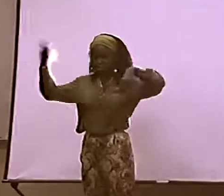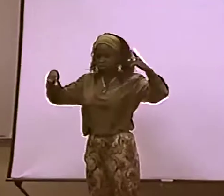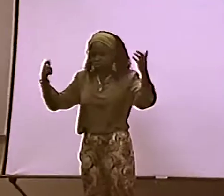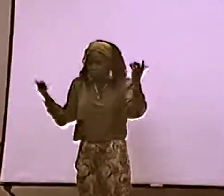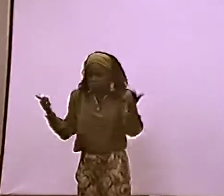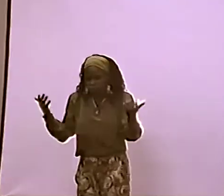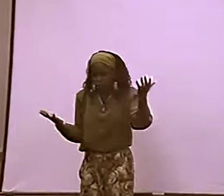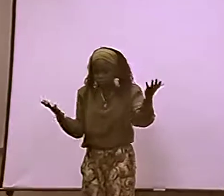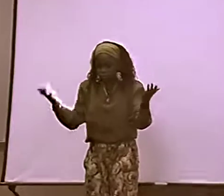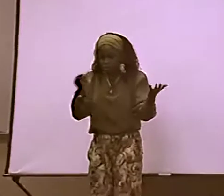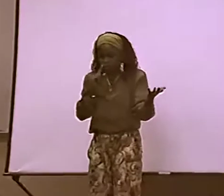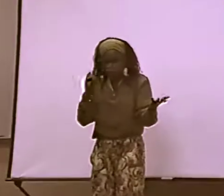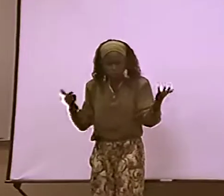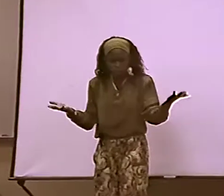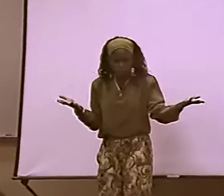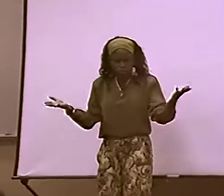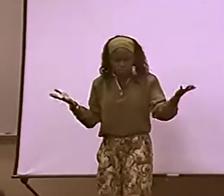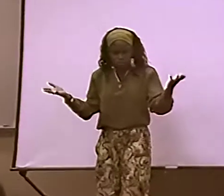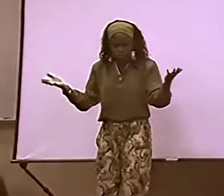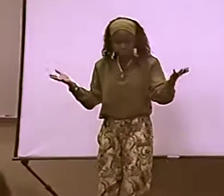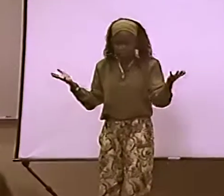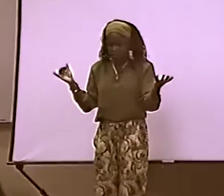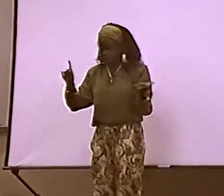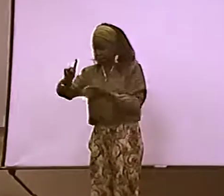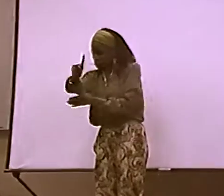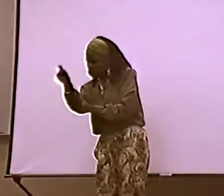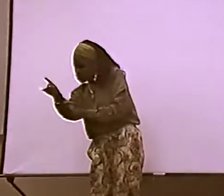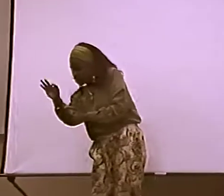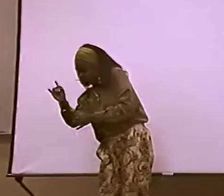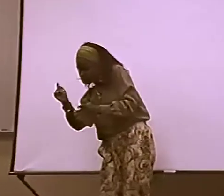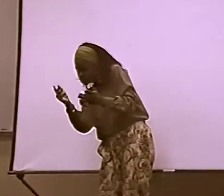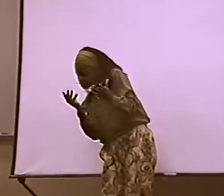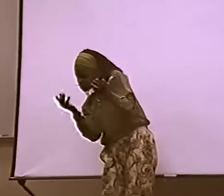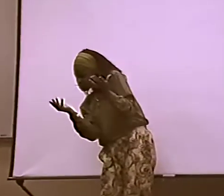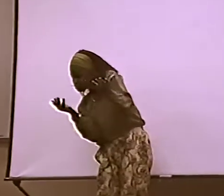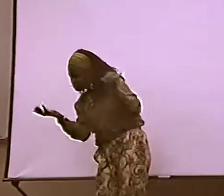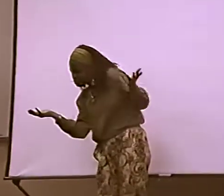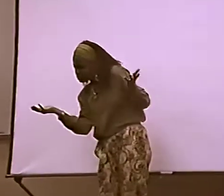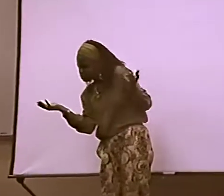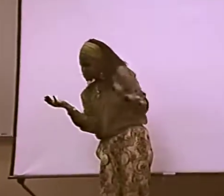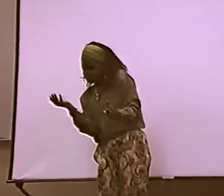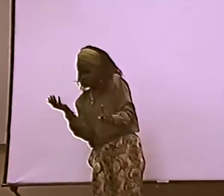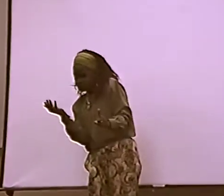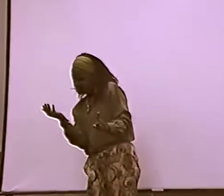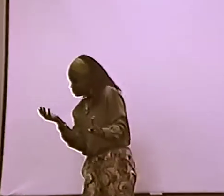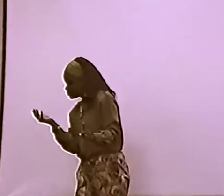OR CHILD ABUSE OR ALCOHOL ADDICTION. I DON'T KNOW, BUT WHY WOULD YOU ...?